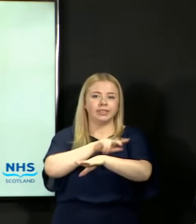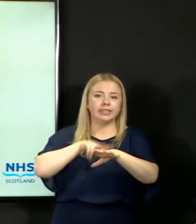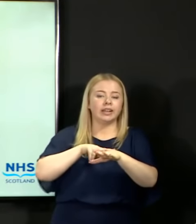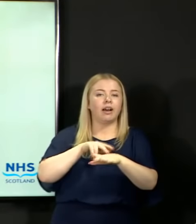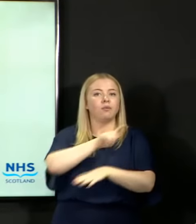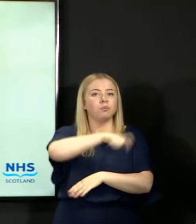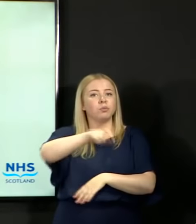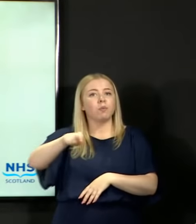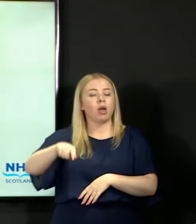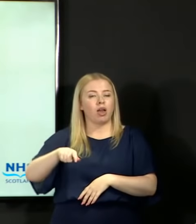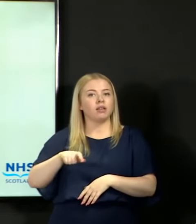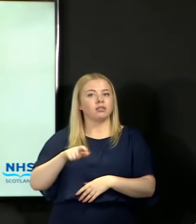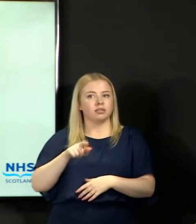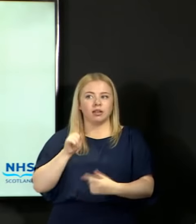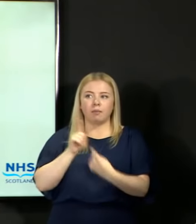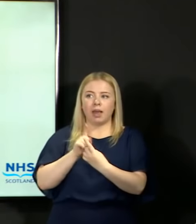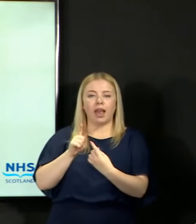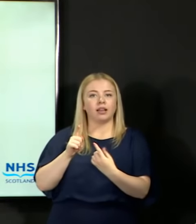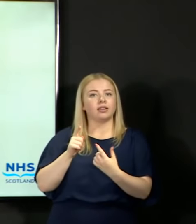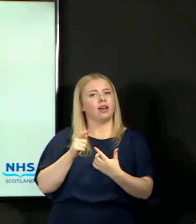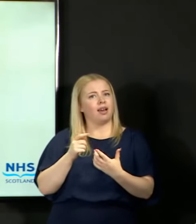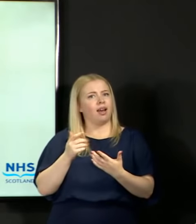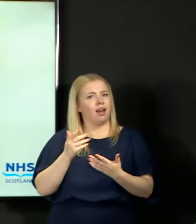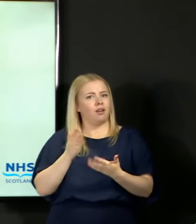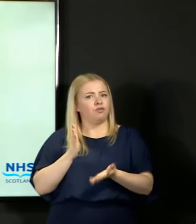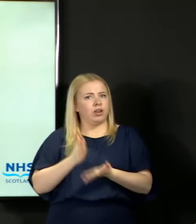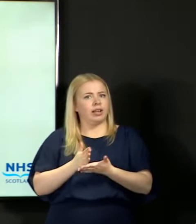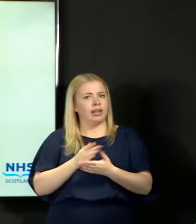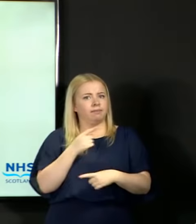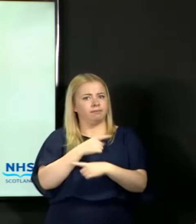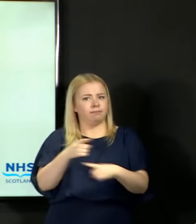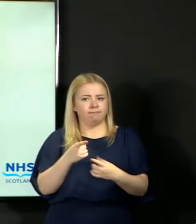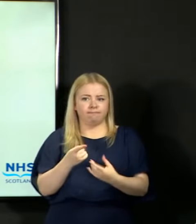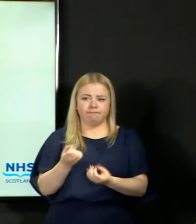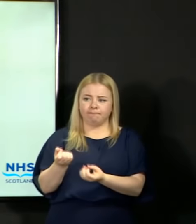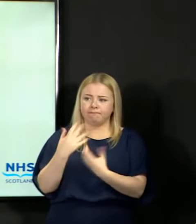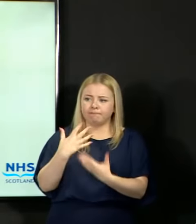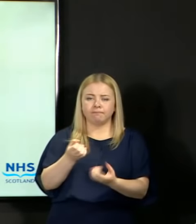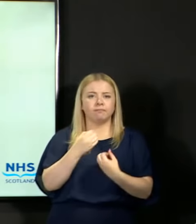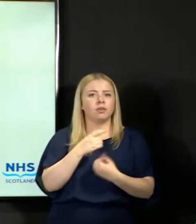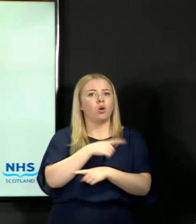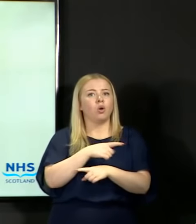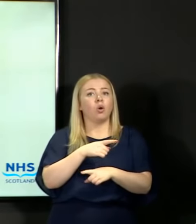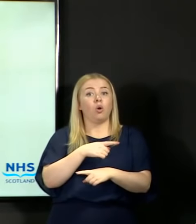And the overwhelming message I got there was that they wanted to get back into school,